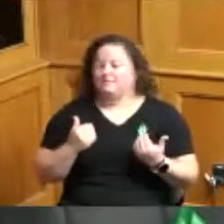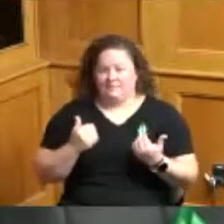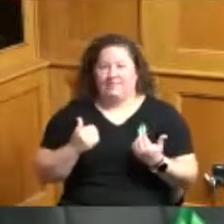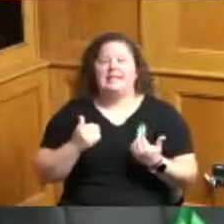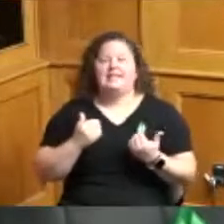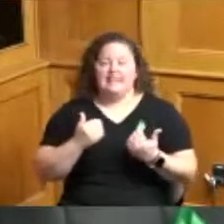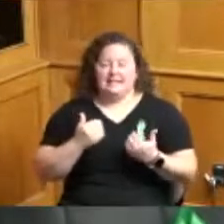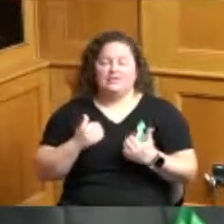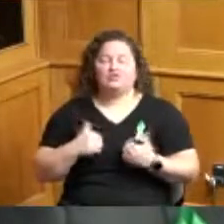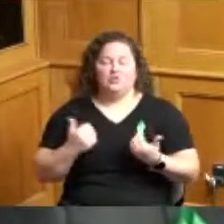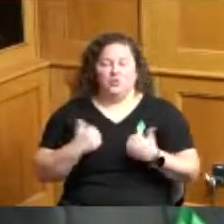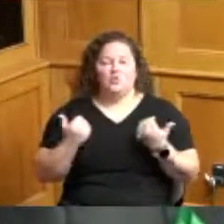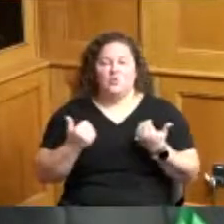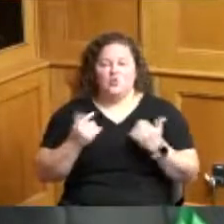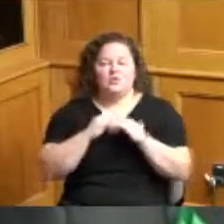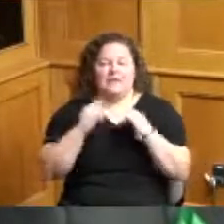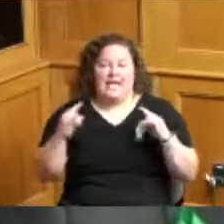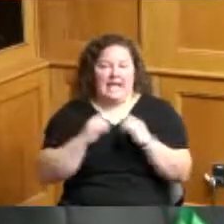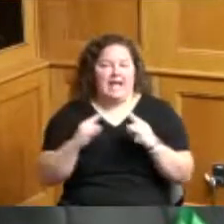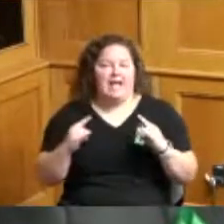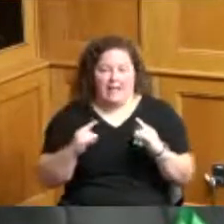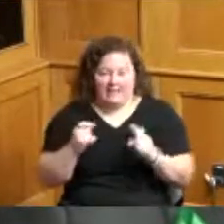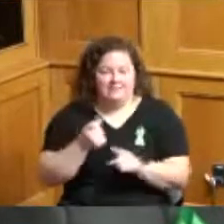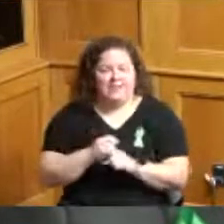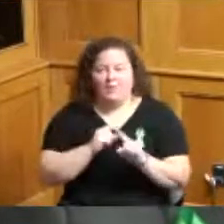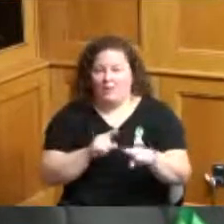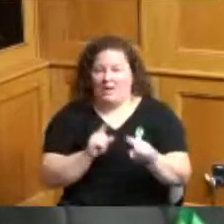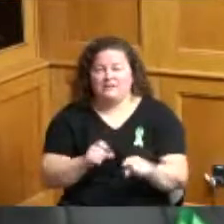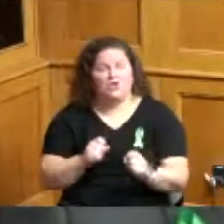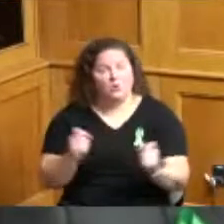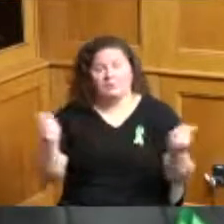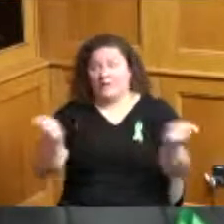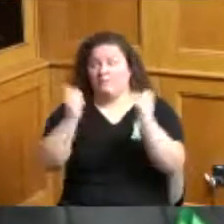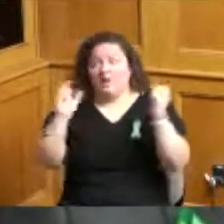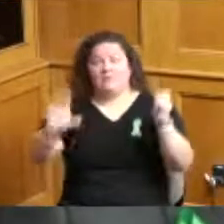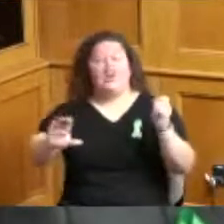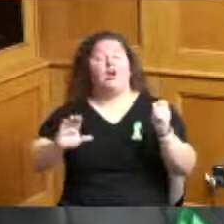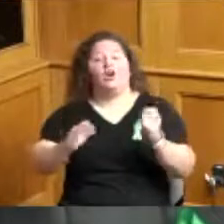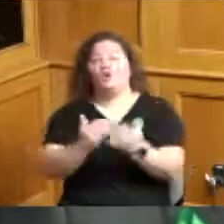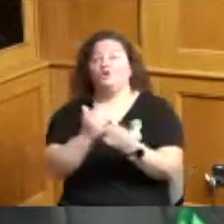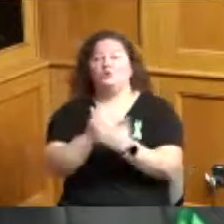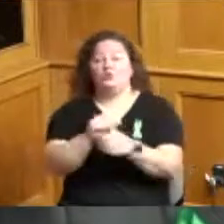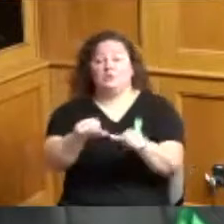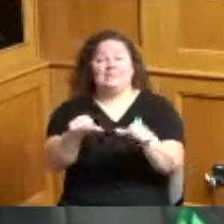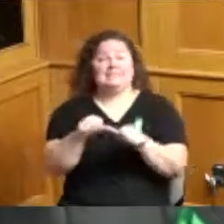of the Board to celebrate their new space and also the work that they do with these young kids to get